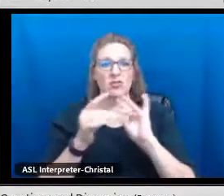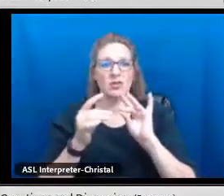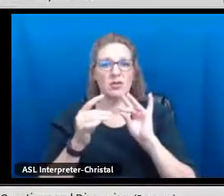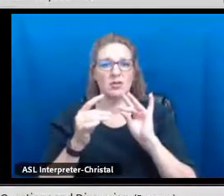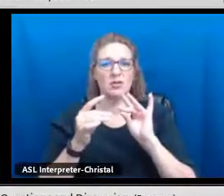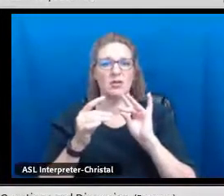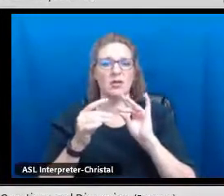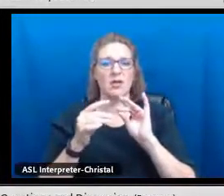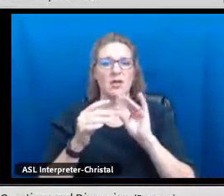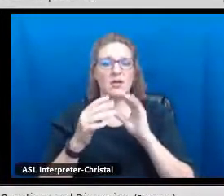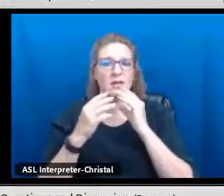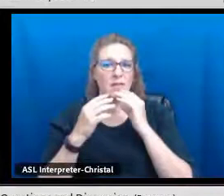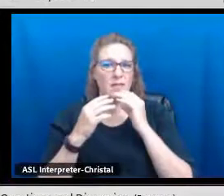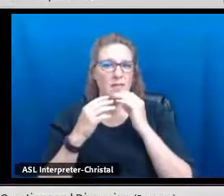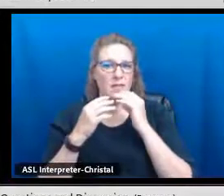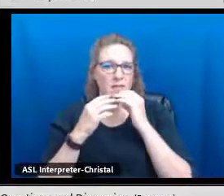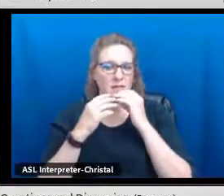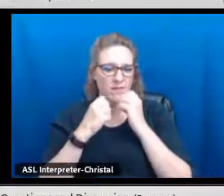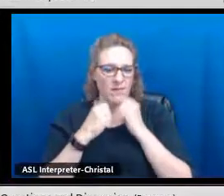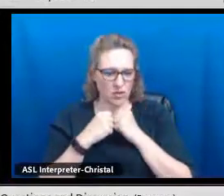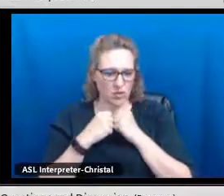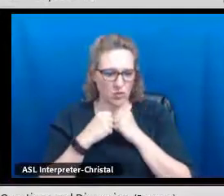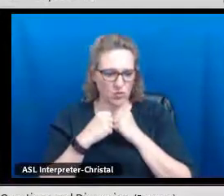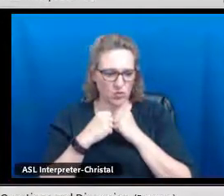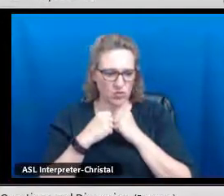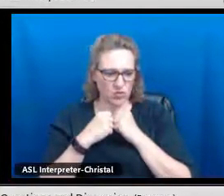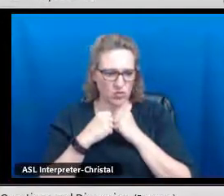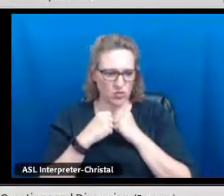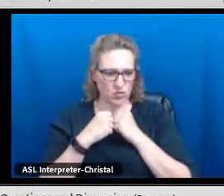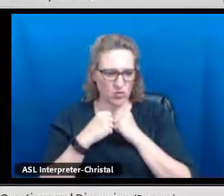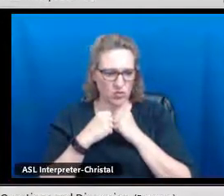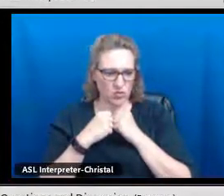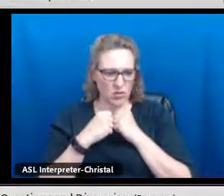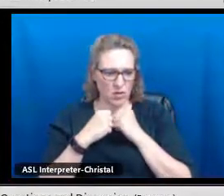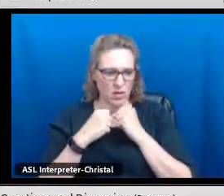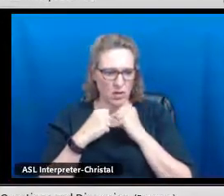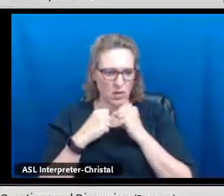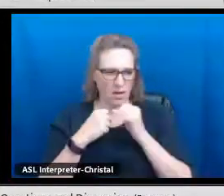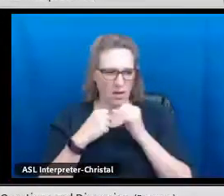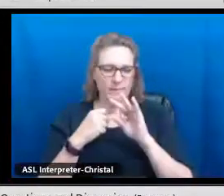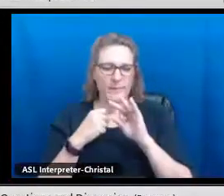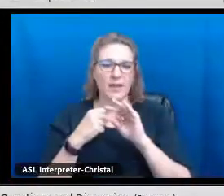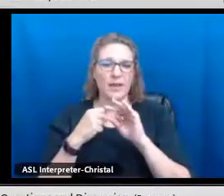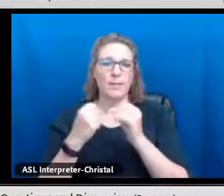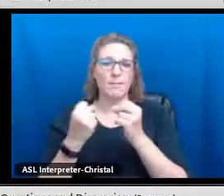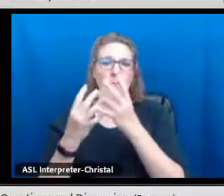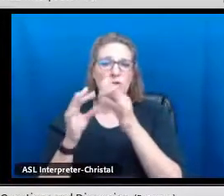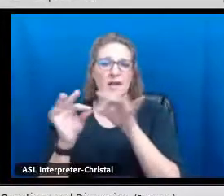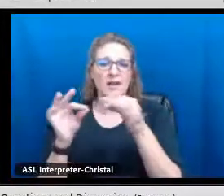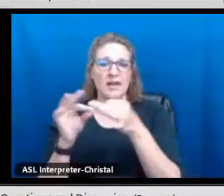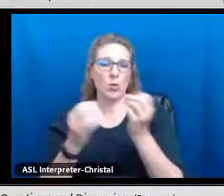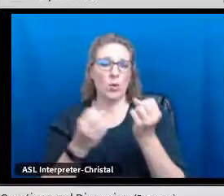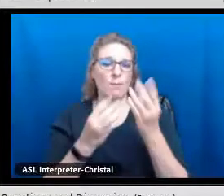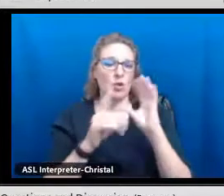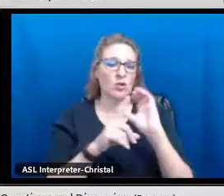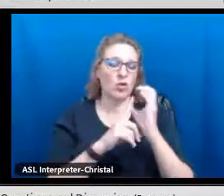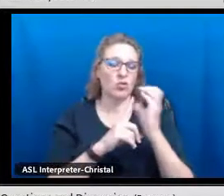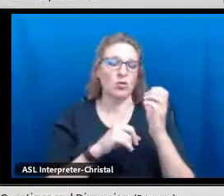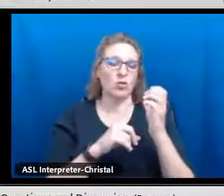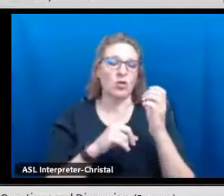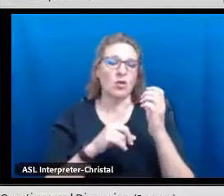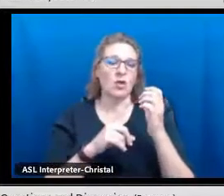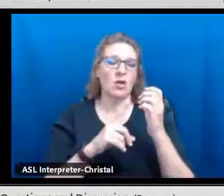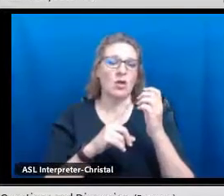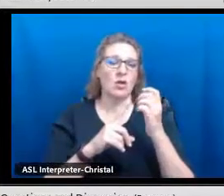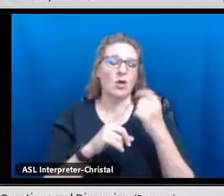or multicultural, when we are creating resources for our districts and for our charter schools